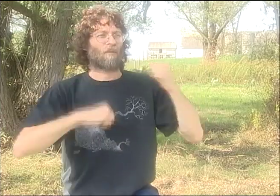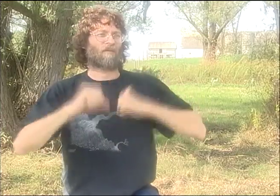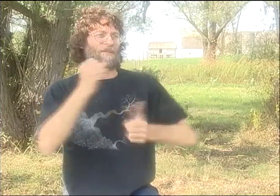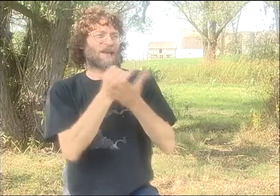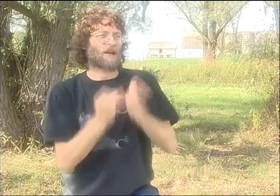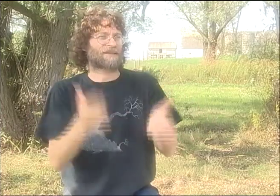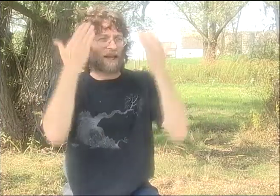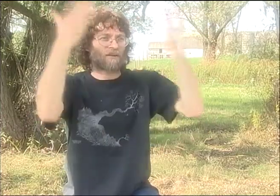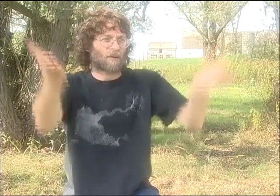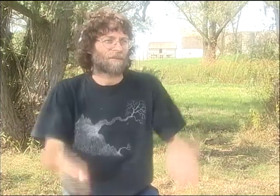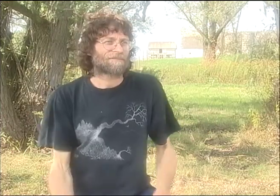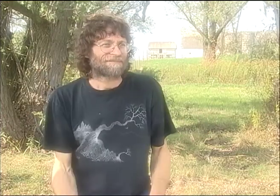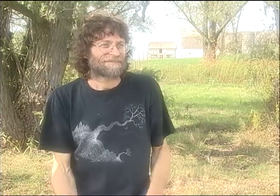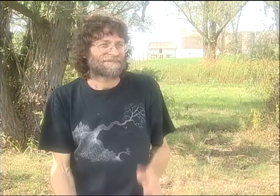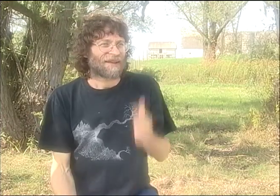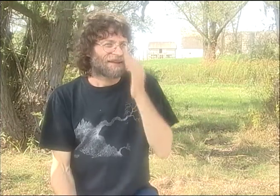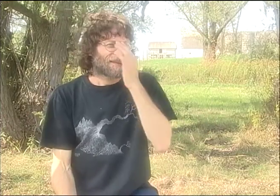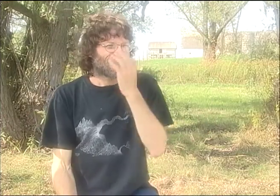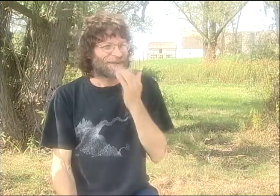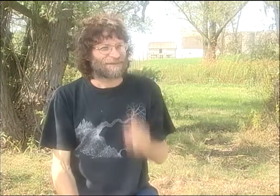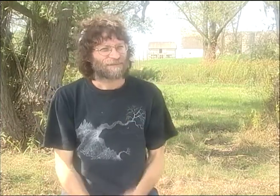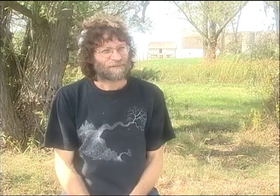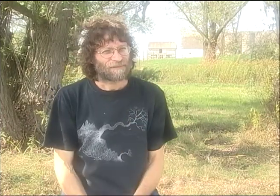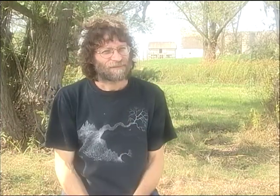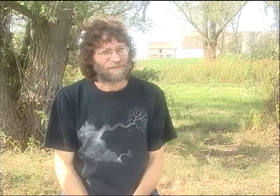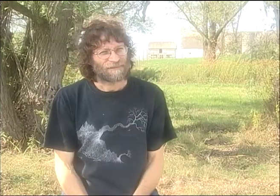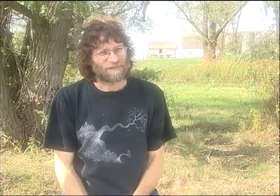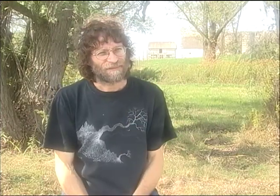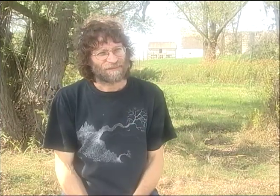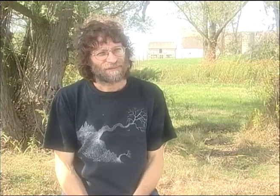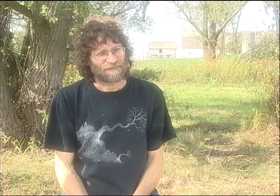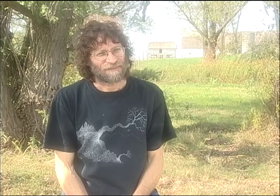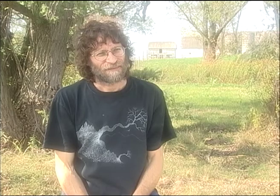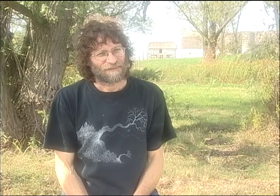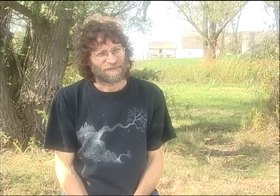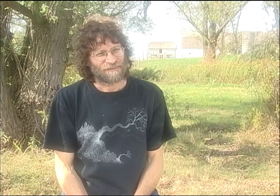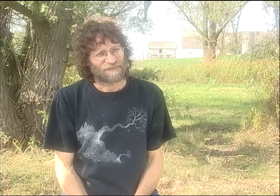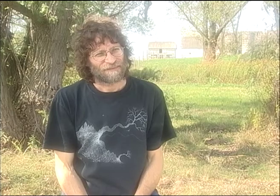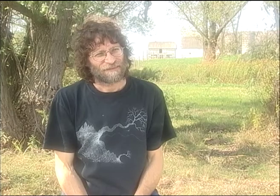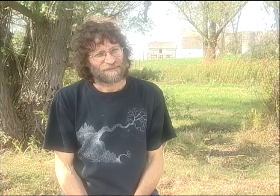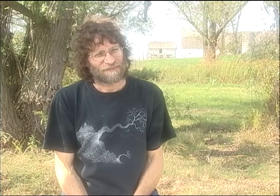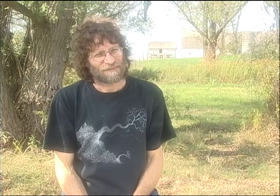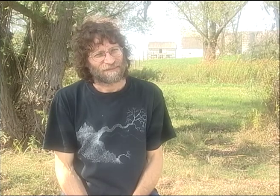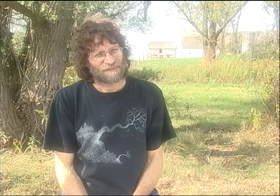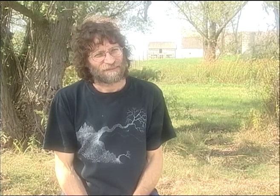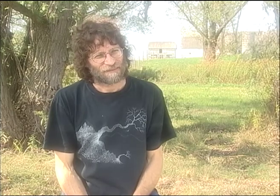MAYBE THAT MEANS I'M AN ASL POET OR MAYBE I'M STILL A PERFORMING ARTIST. I DON'T KNOW WHAT YOU'D CALL ME AT THIS POINT.